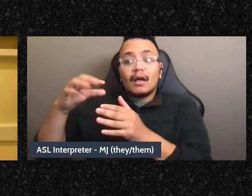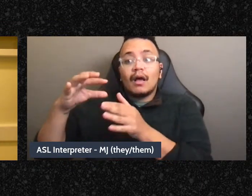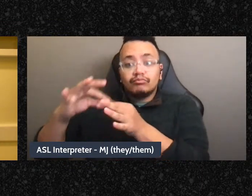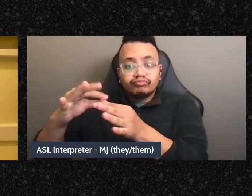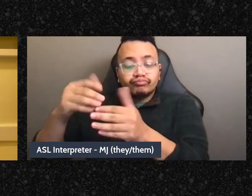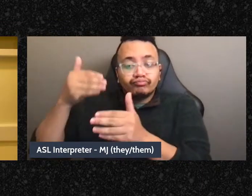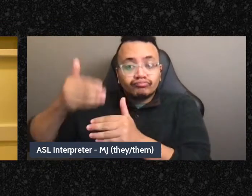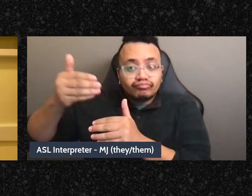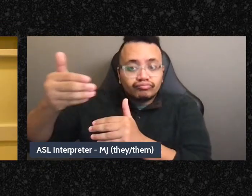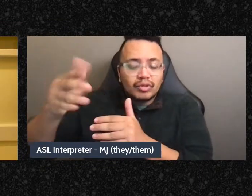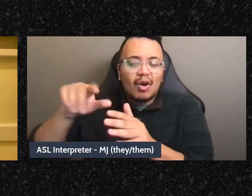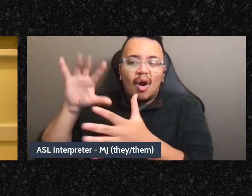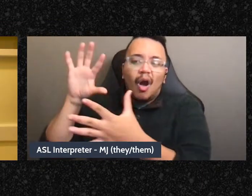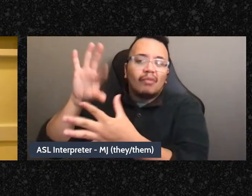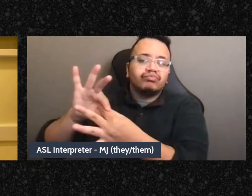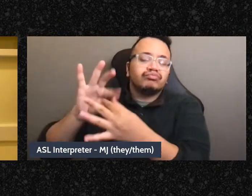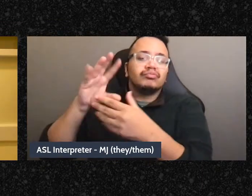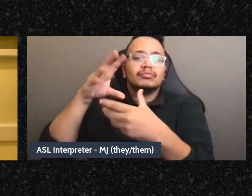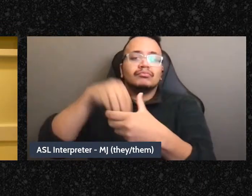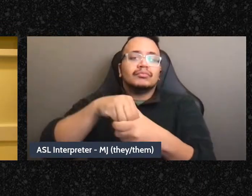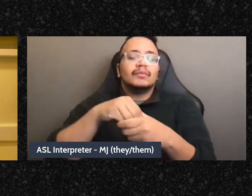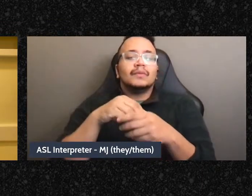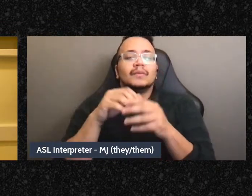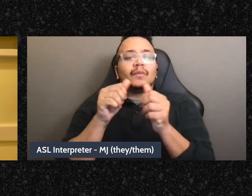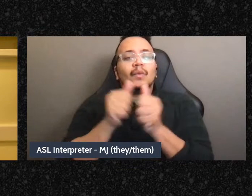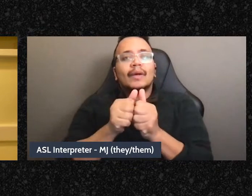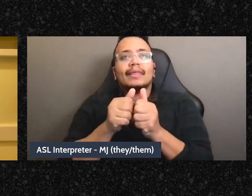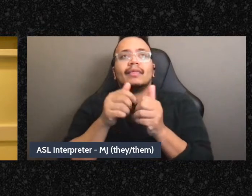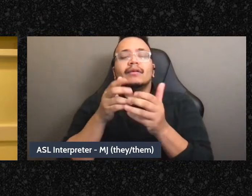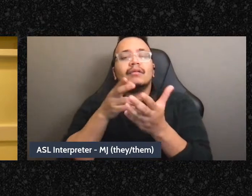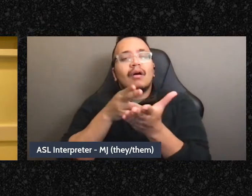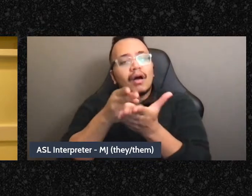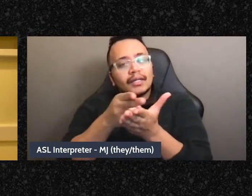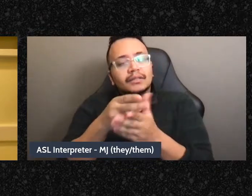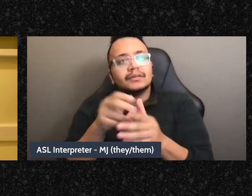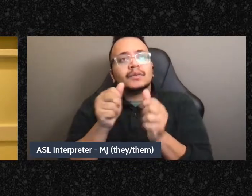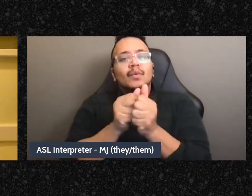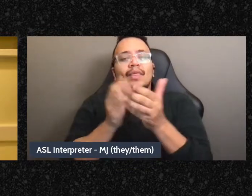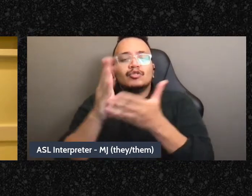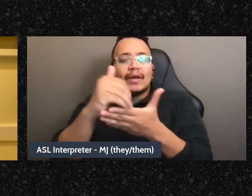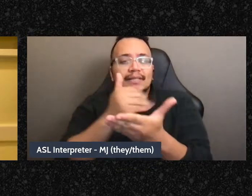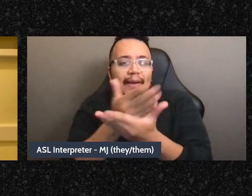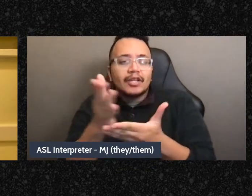transparency and decision making the group is more trustworthy, if we have good facilitation